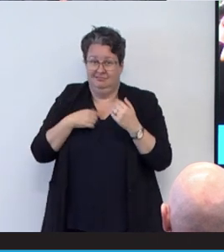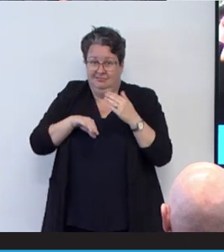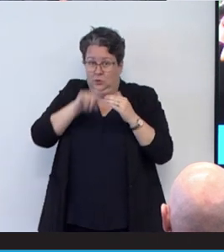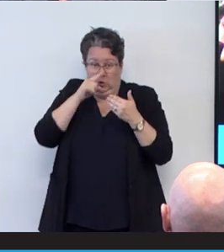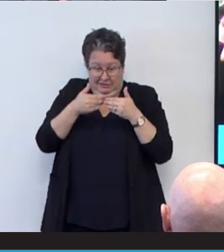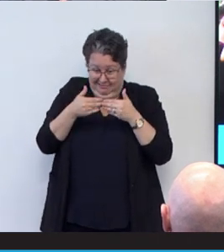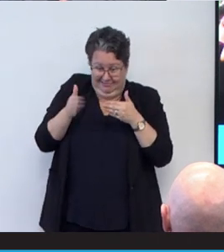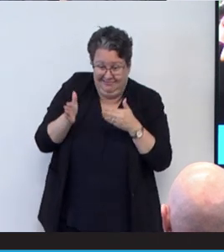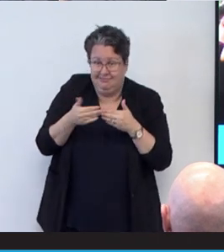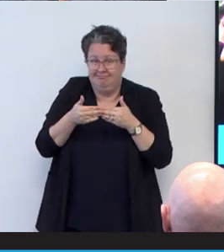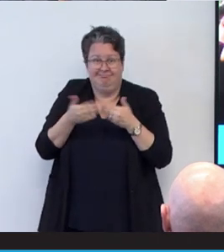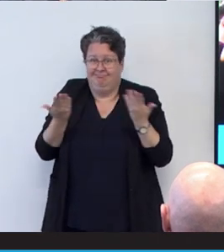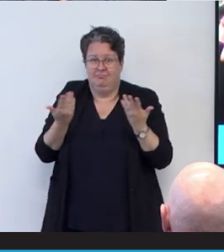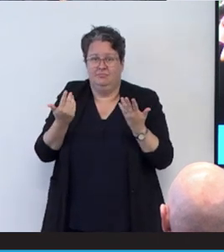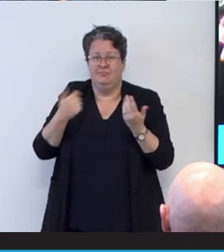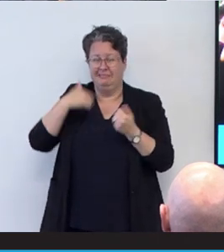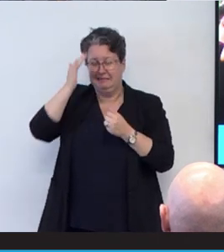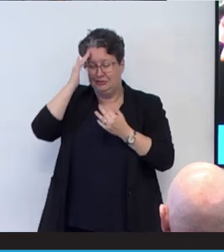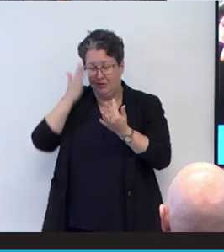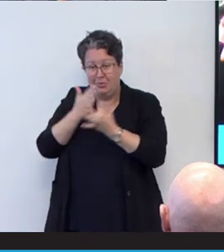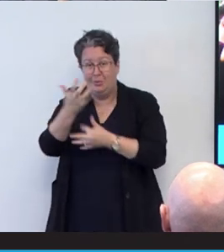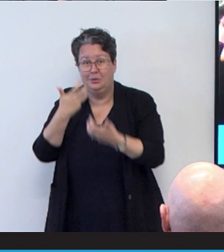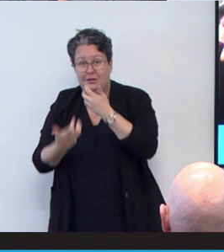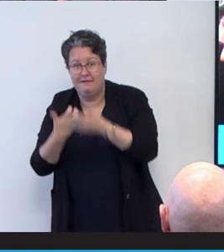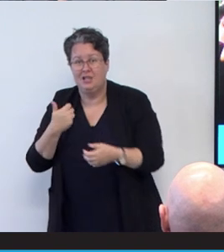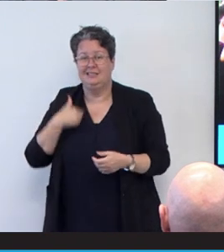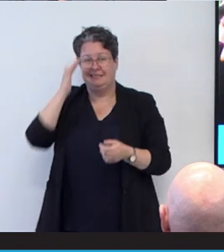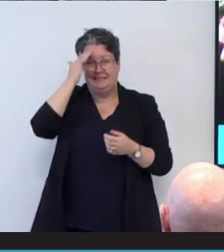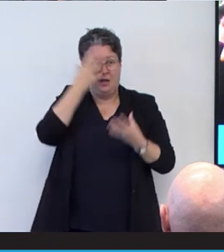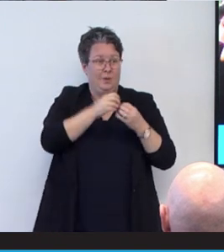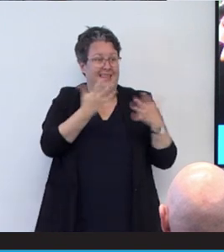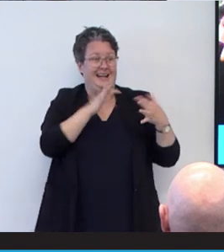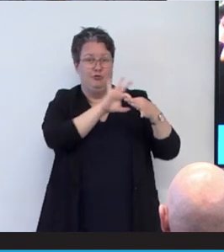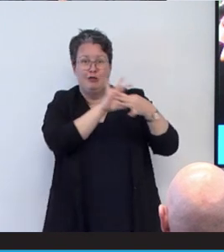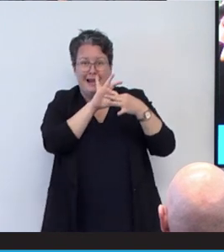I struggled at university. I struggled with relationships. I struggled to go outside the